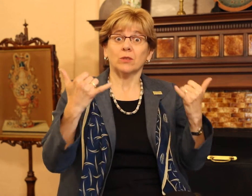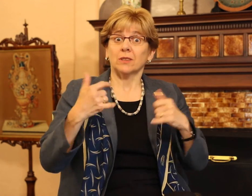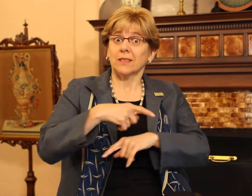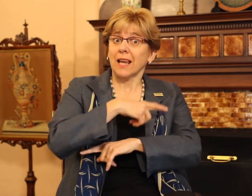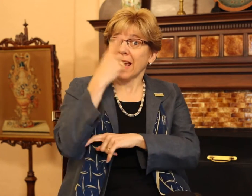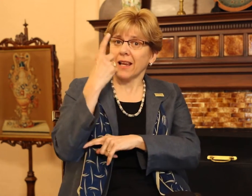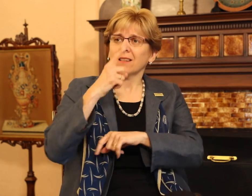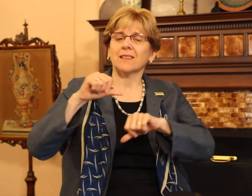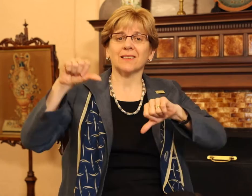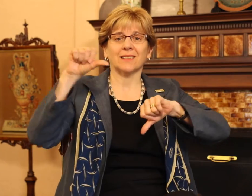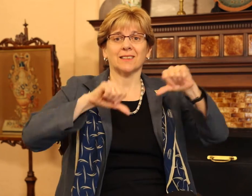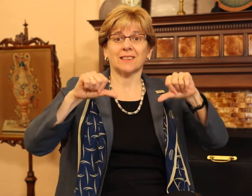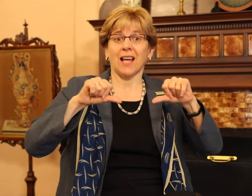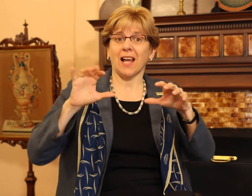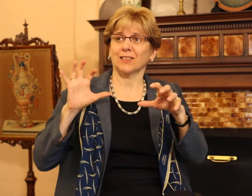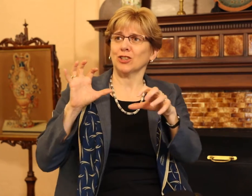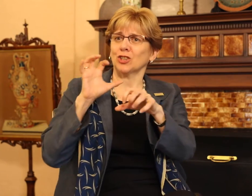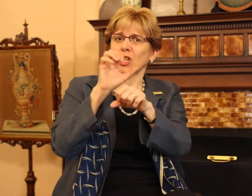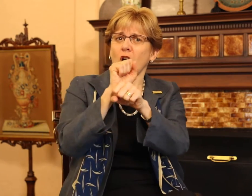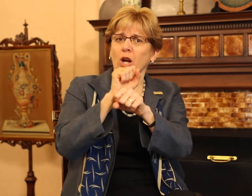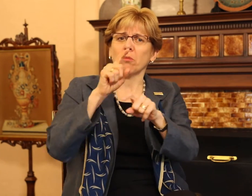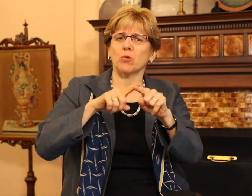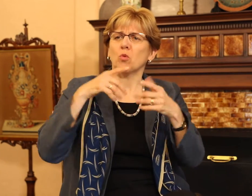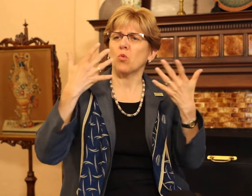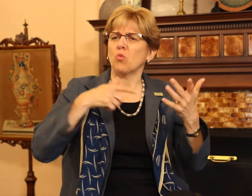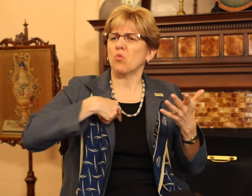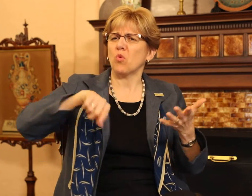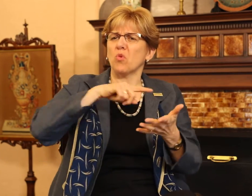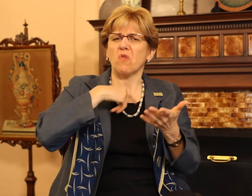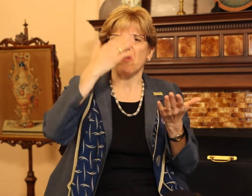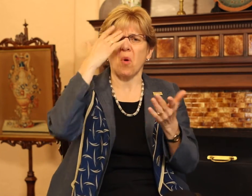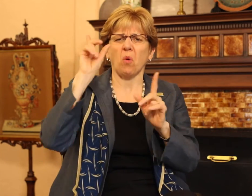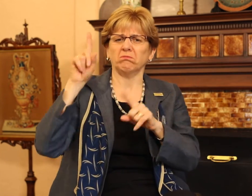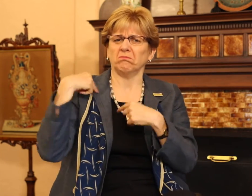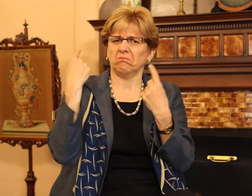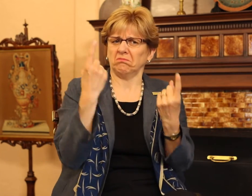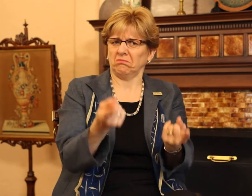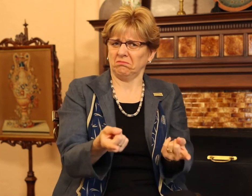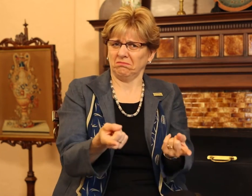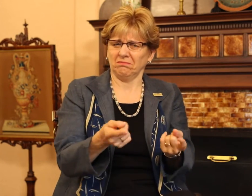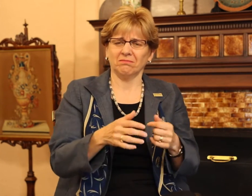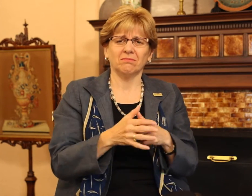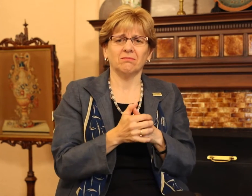Today, science has caught up to what we have known all these years.